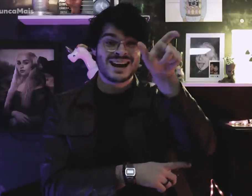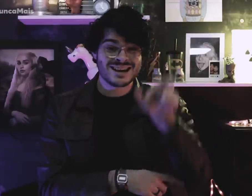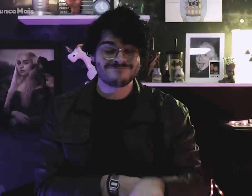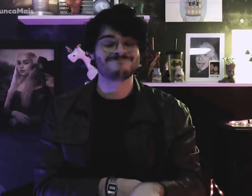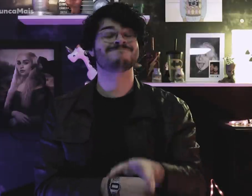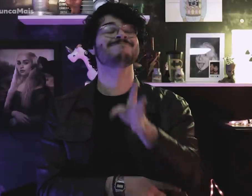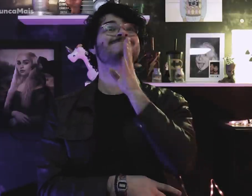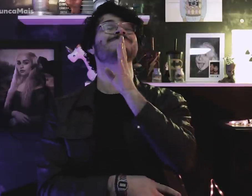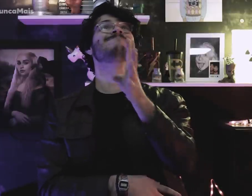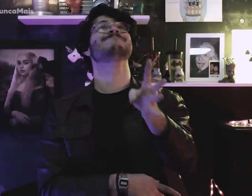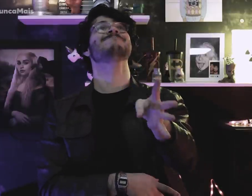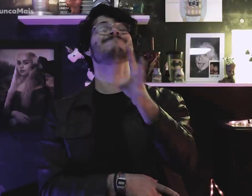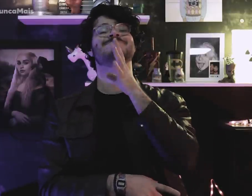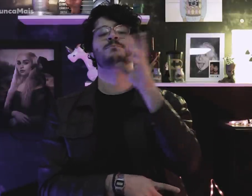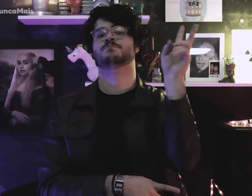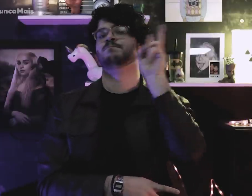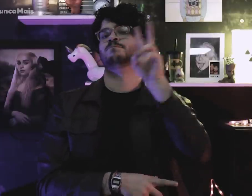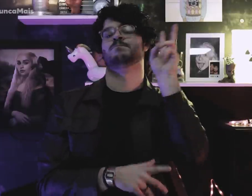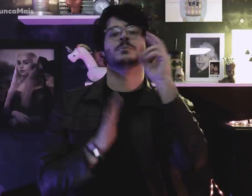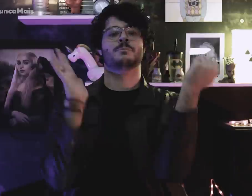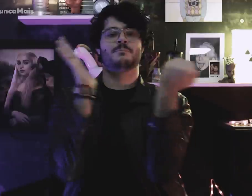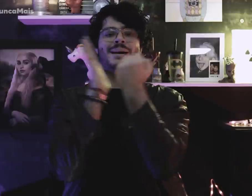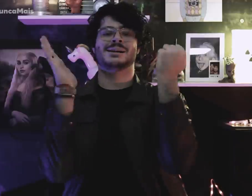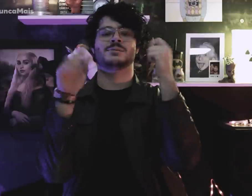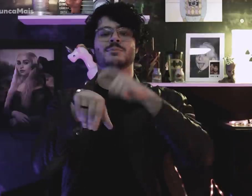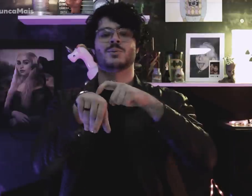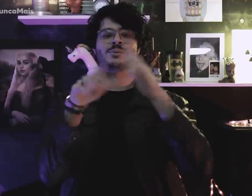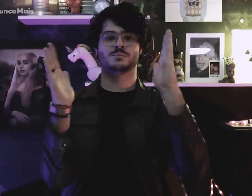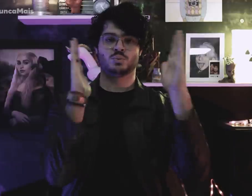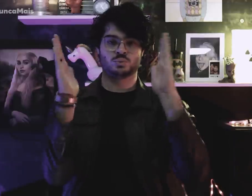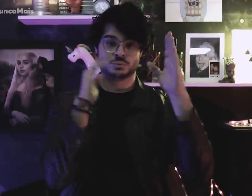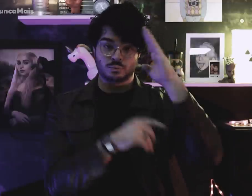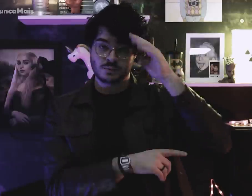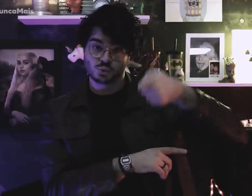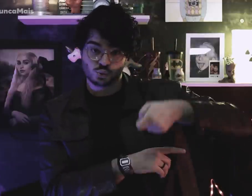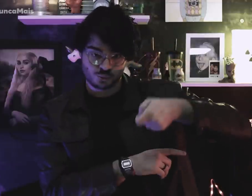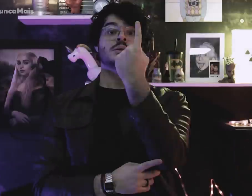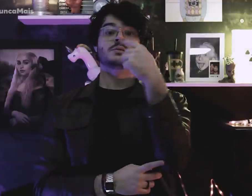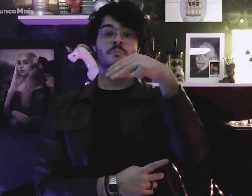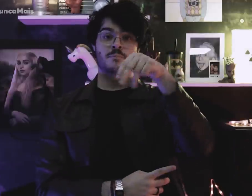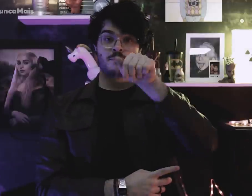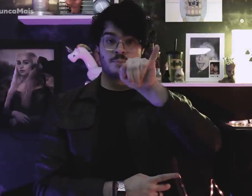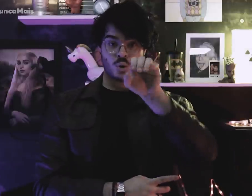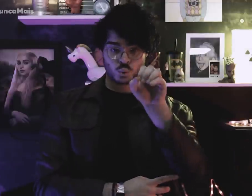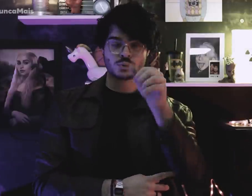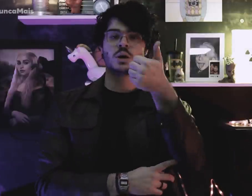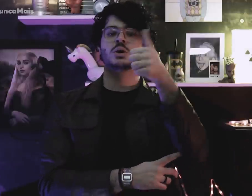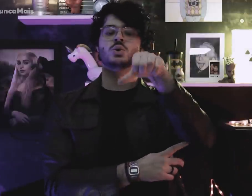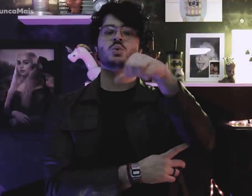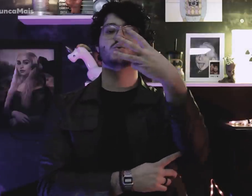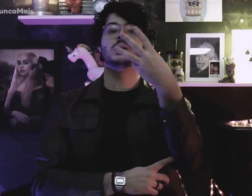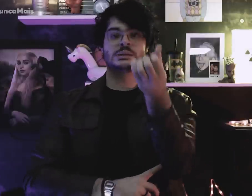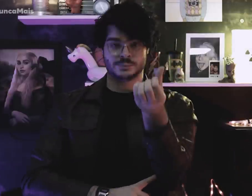was one of the best known people of the history of the military dictatorship. On May 1, 1936,